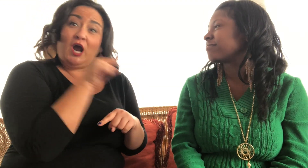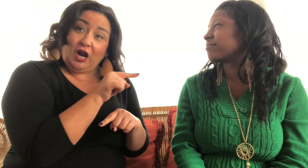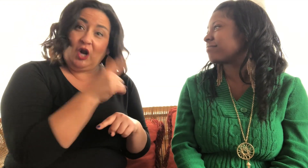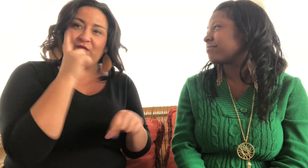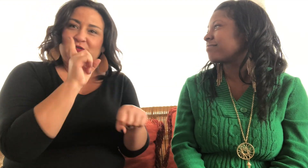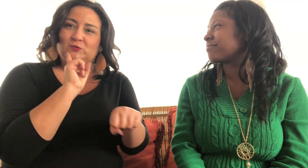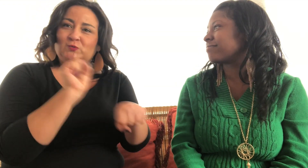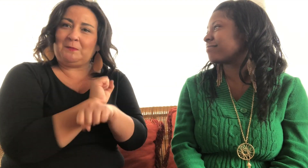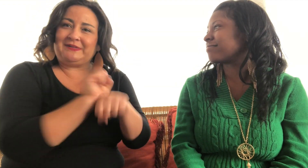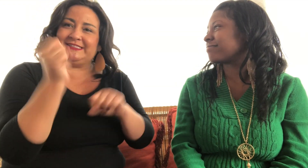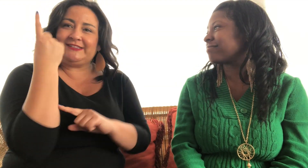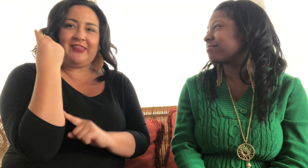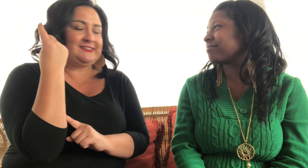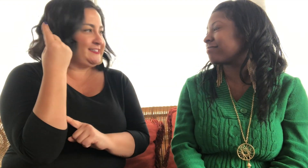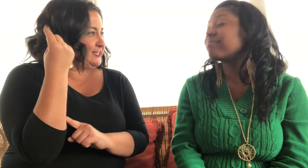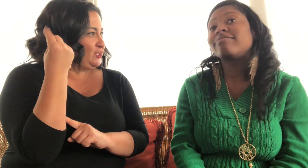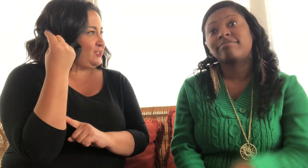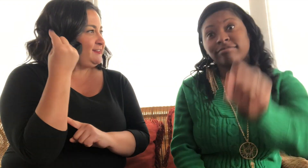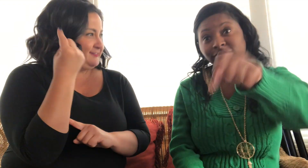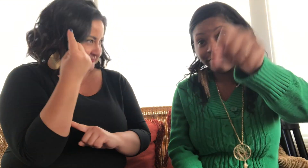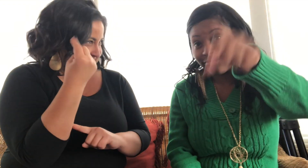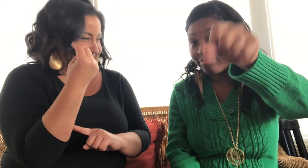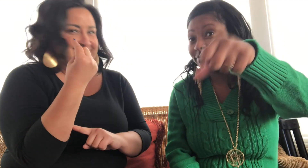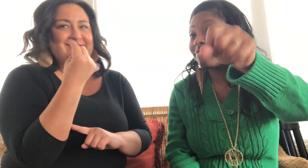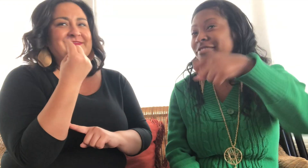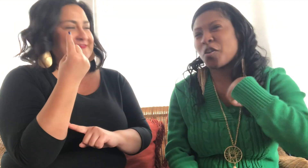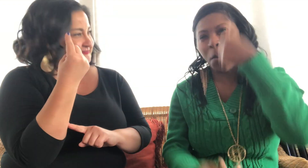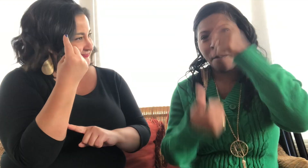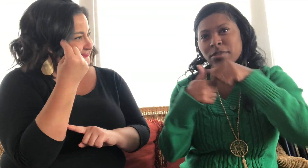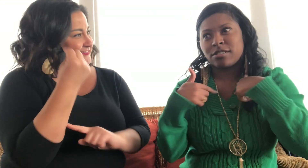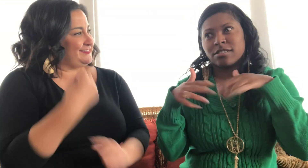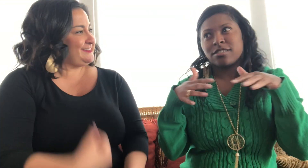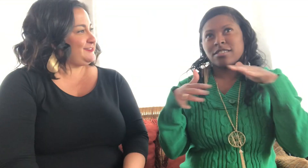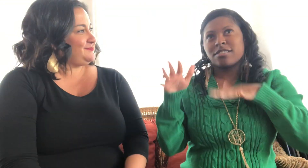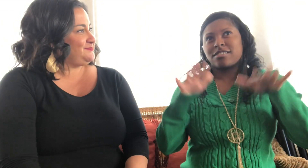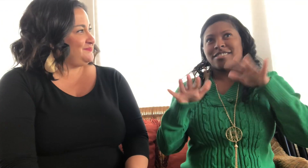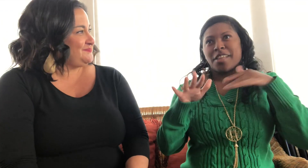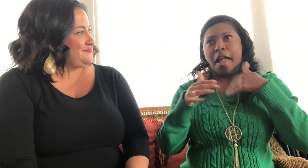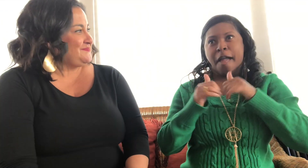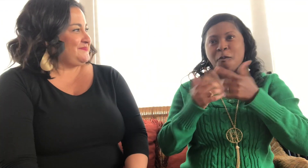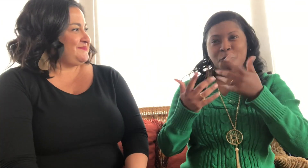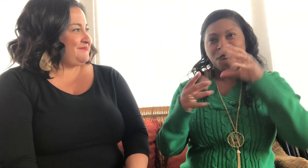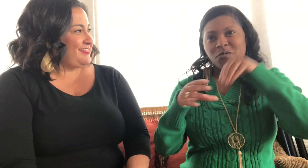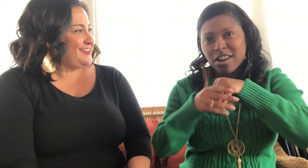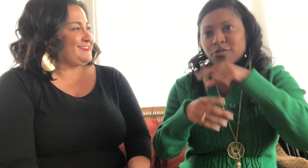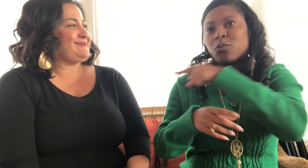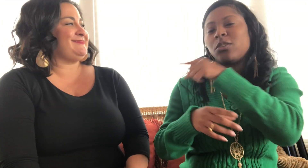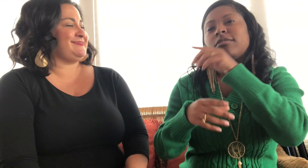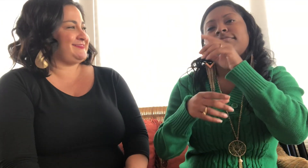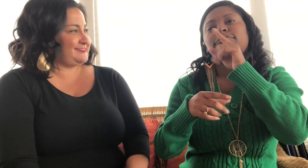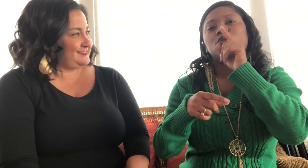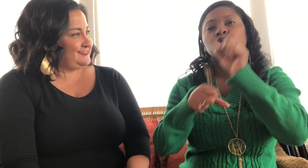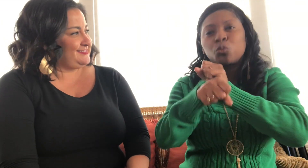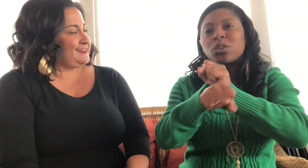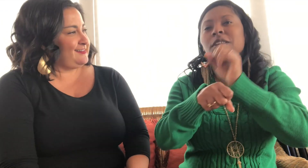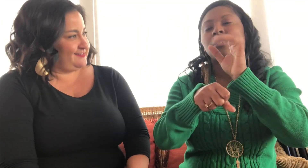I interviewed her for Tru Biz last year. Yes. I remember being nervous about how to get involved,